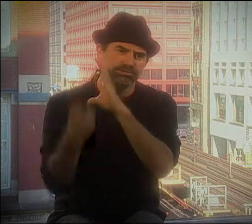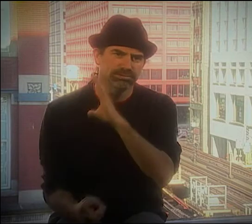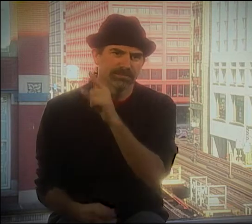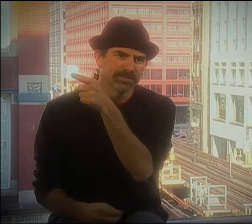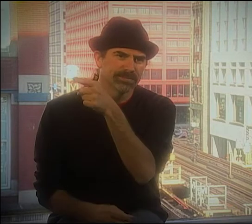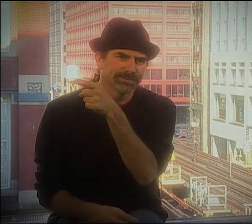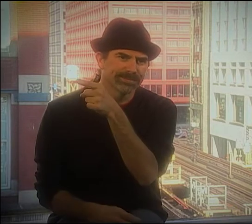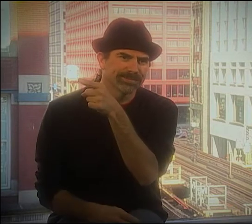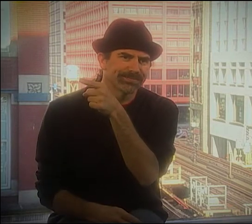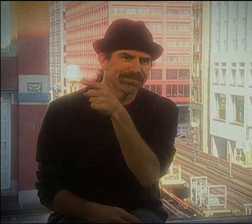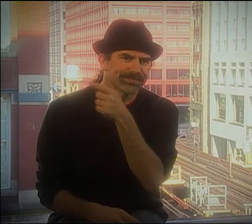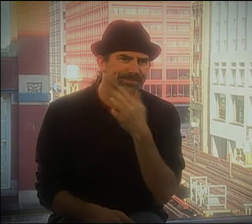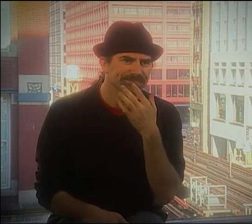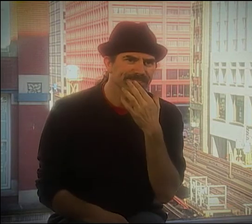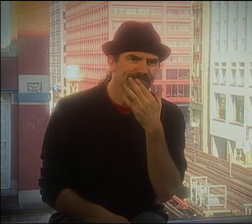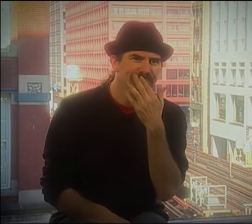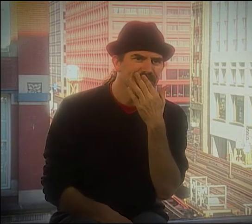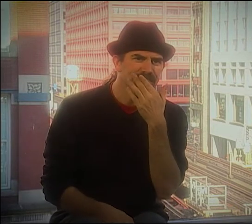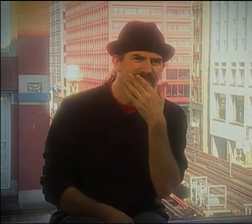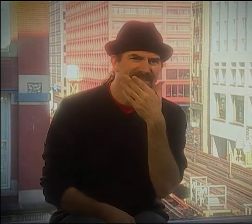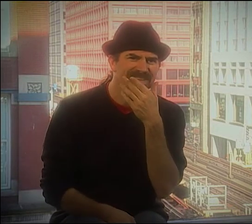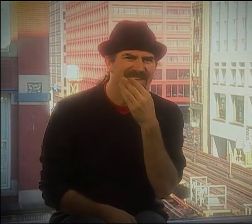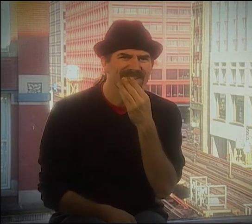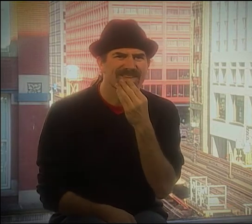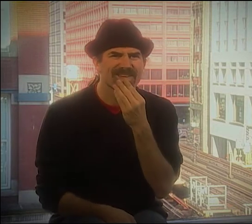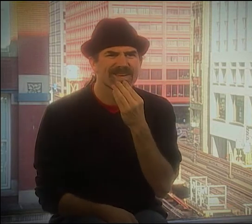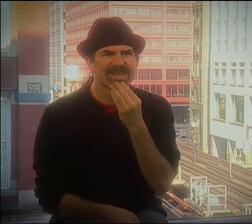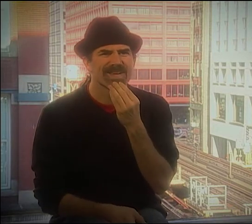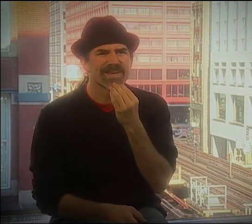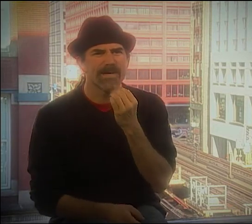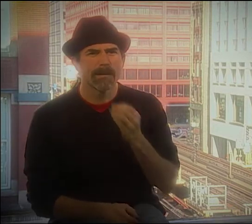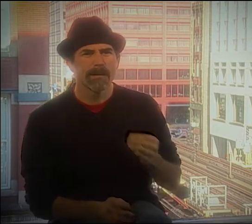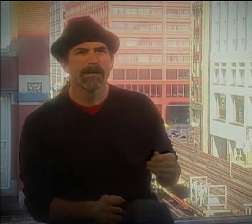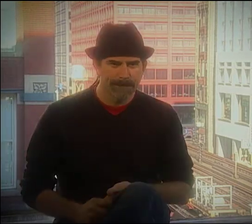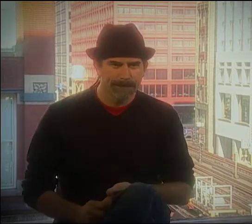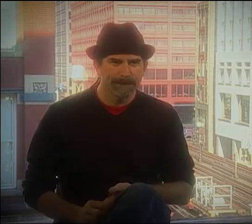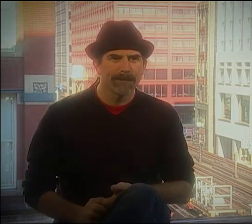IN COLLEGE, I GOT MUCH MORE, YOU KNOW, DEEPLY INVOLVED. THAT'S WHERE IT STARTED.